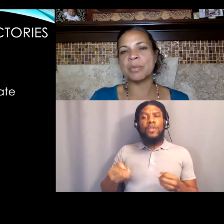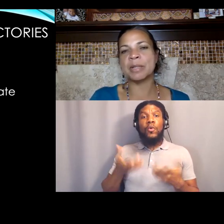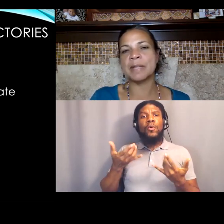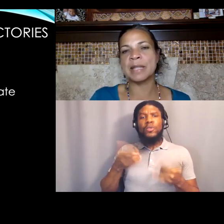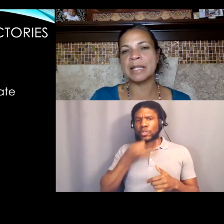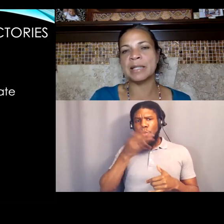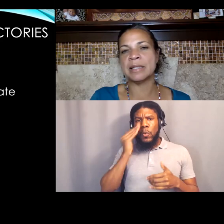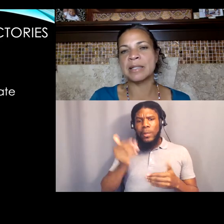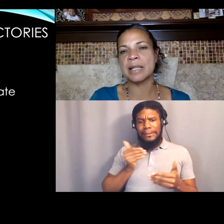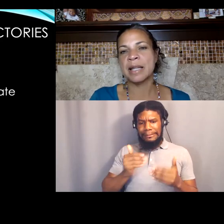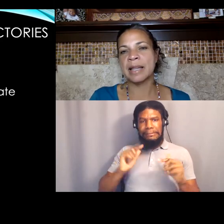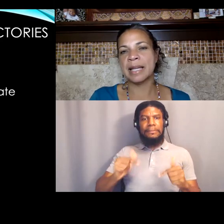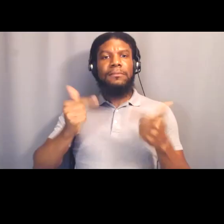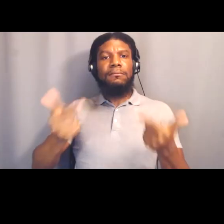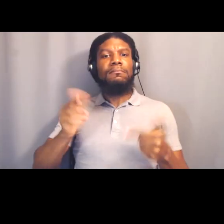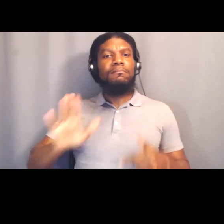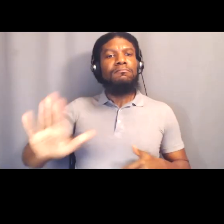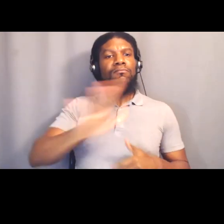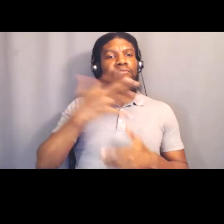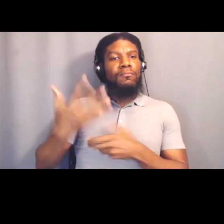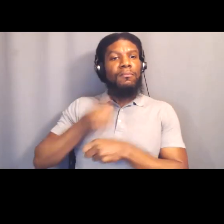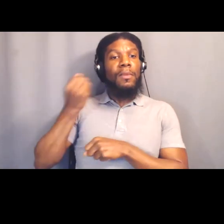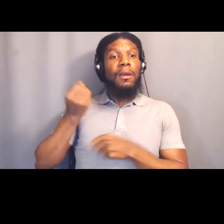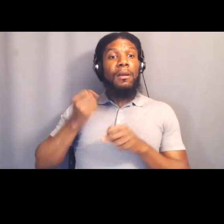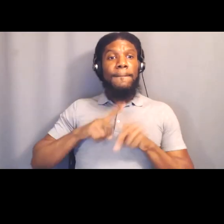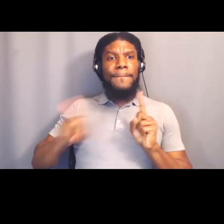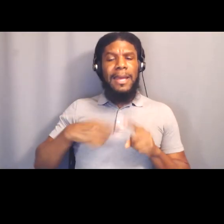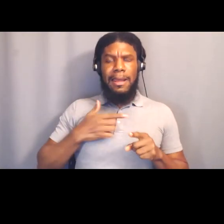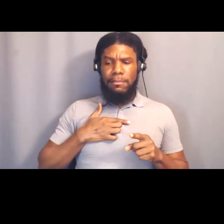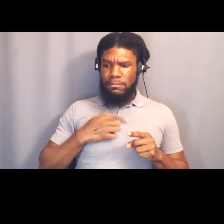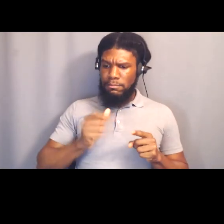one of the things that came to me as I struggled to identify victories,